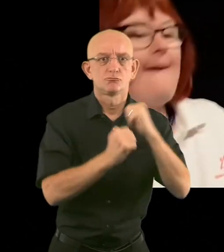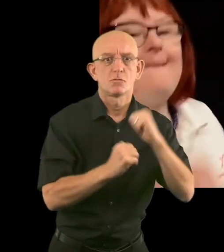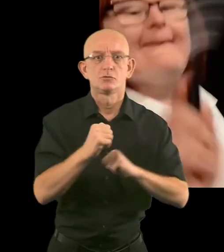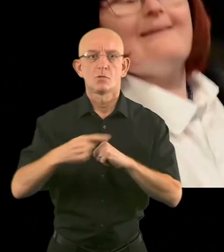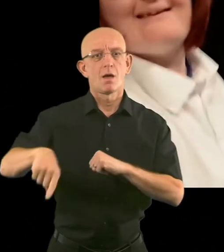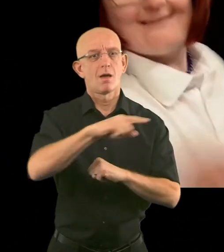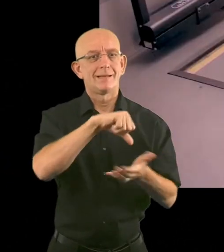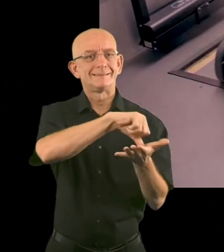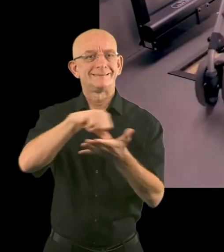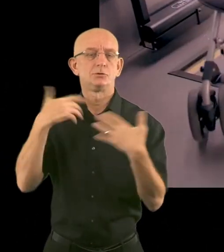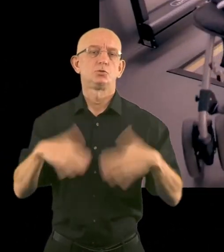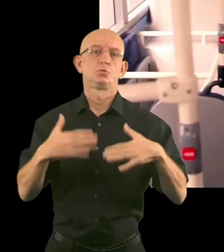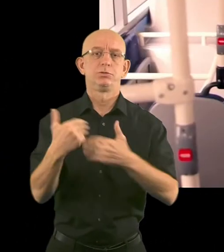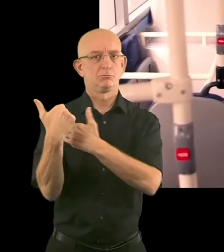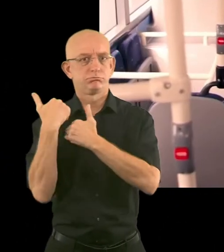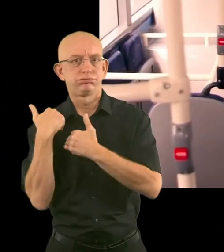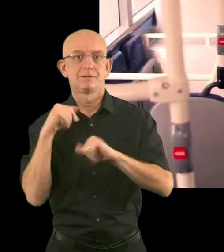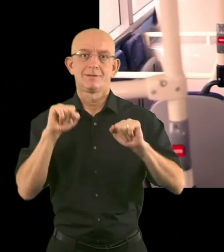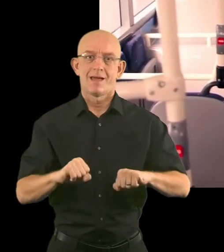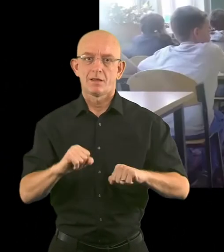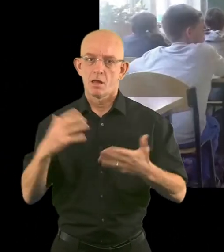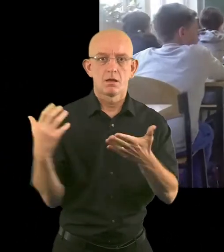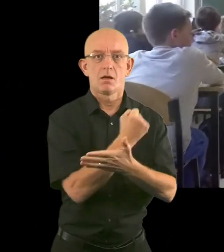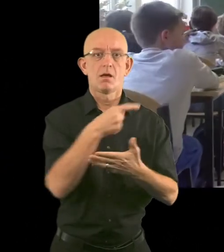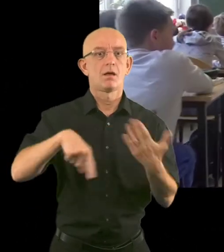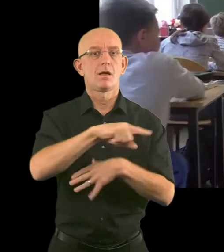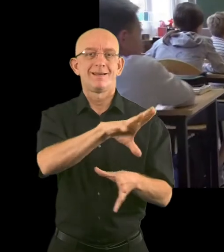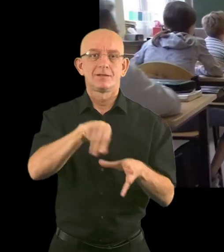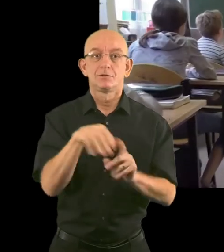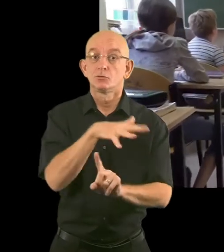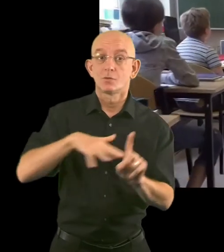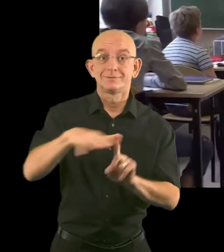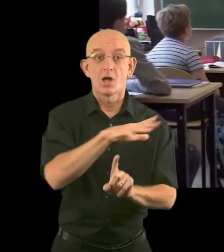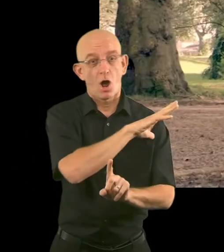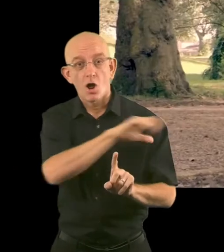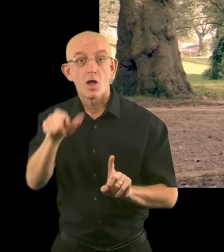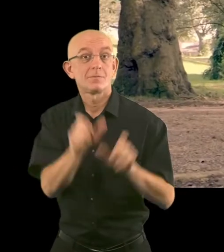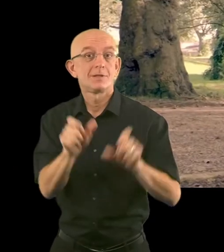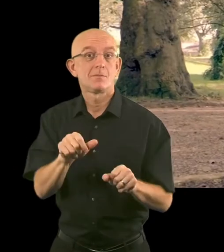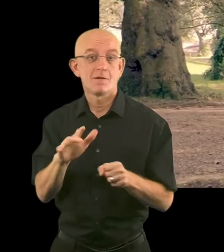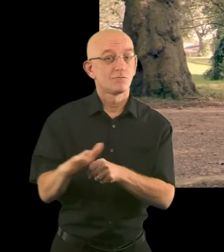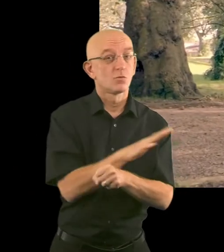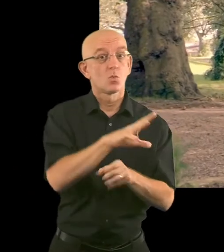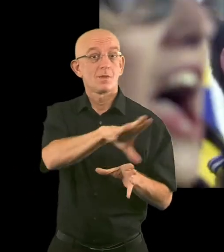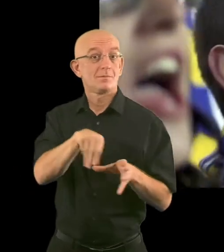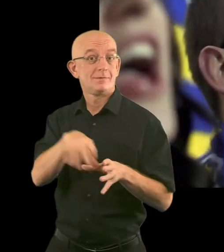Cities are crucial partners in ensuring inclusive societies where everyone can participate fully.